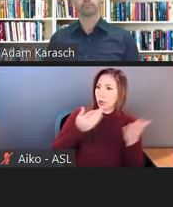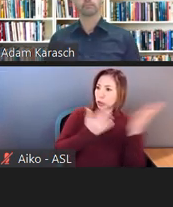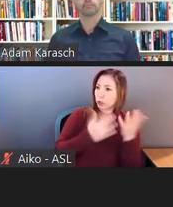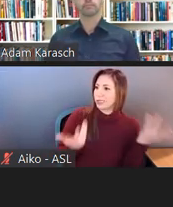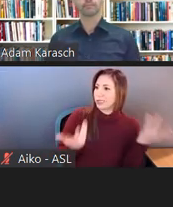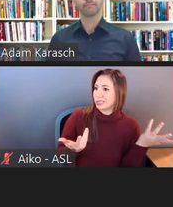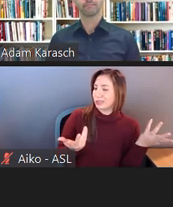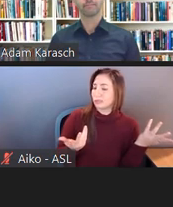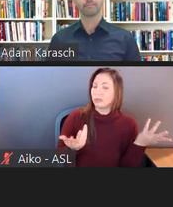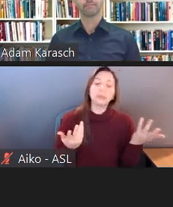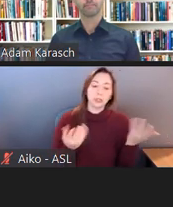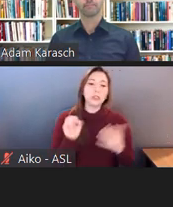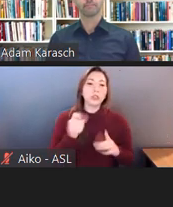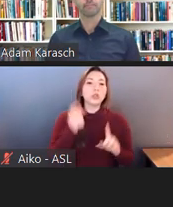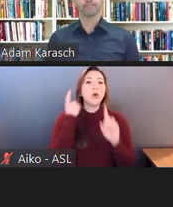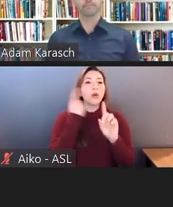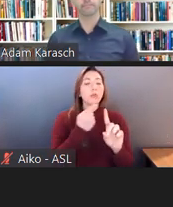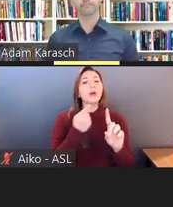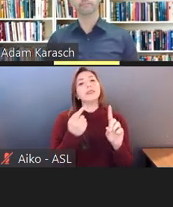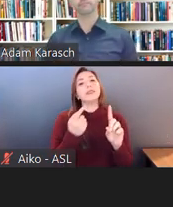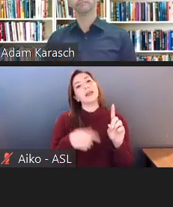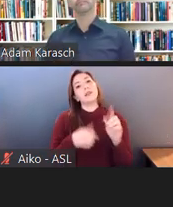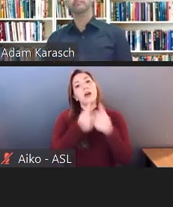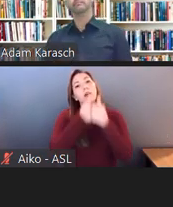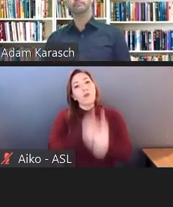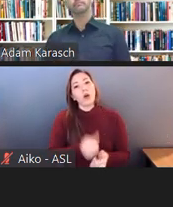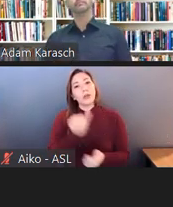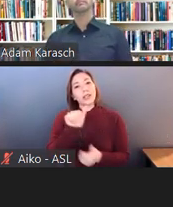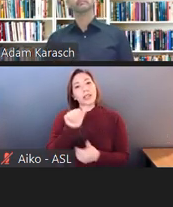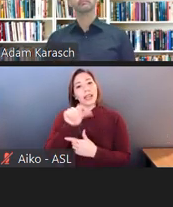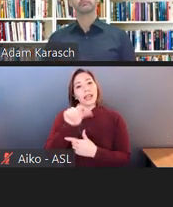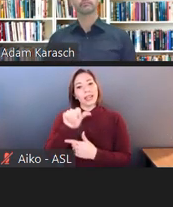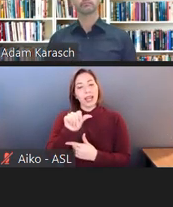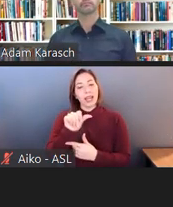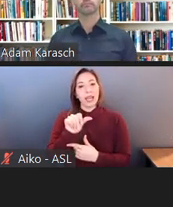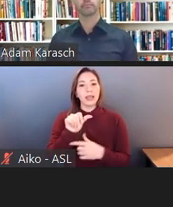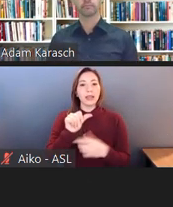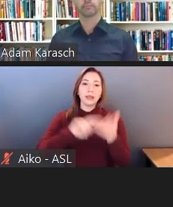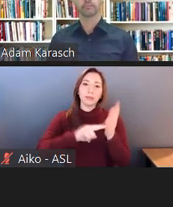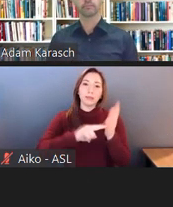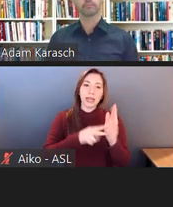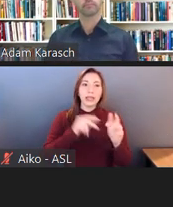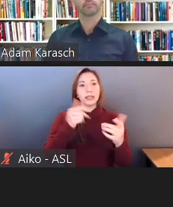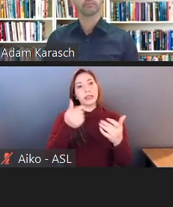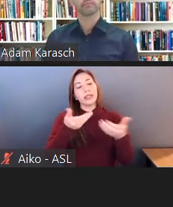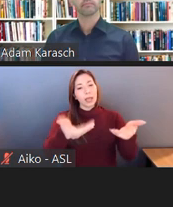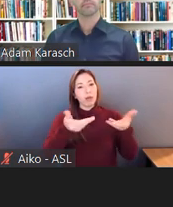No, under the ADA, the employer pays for the accommodation.